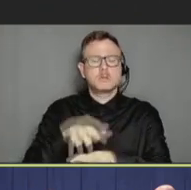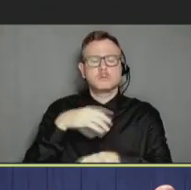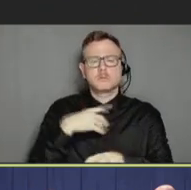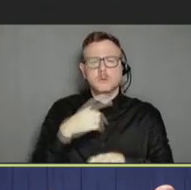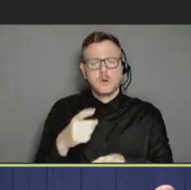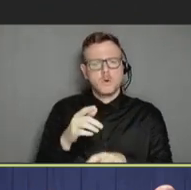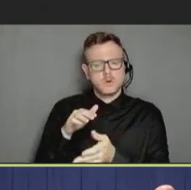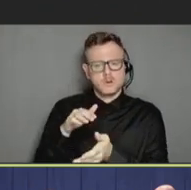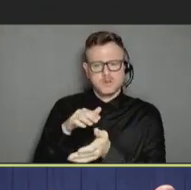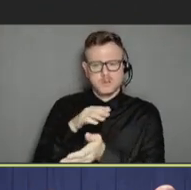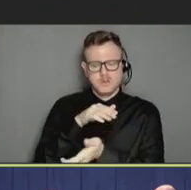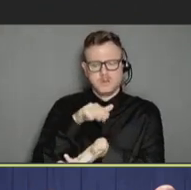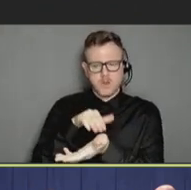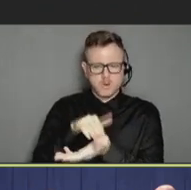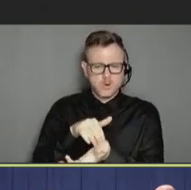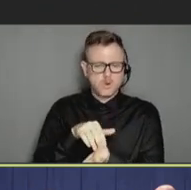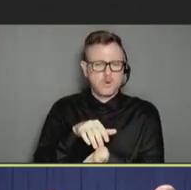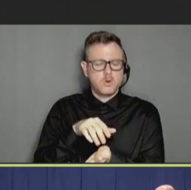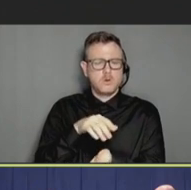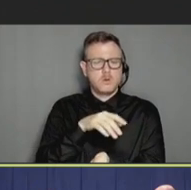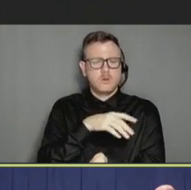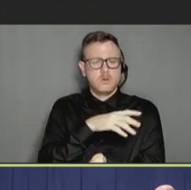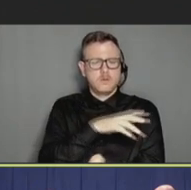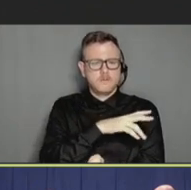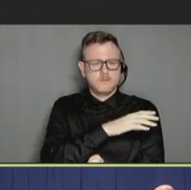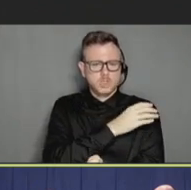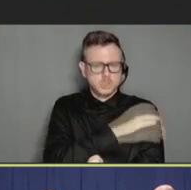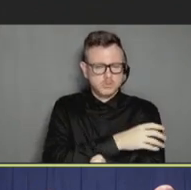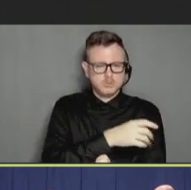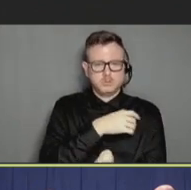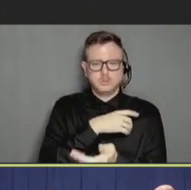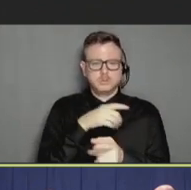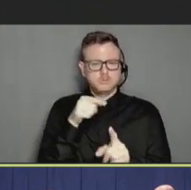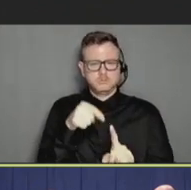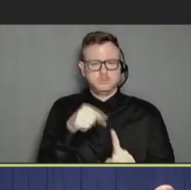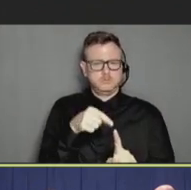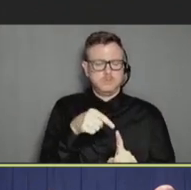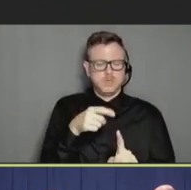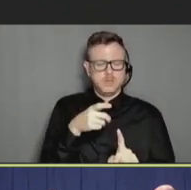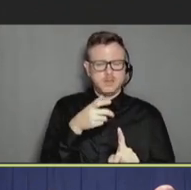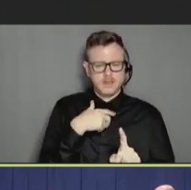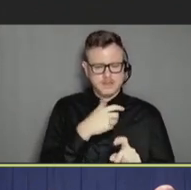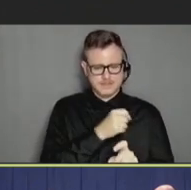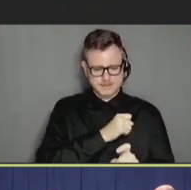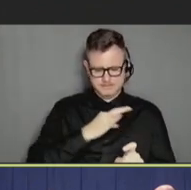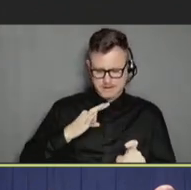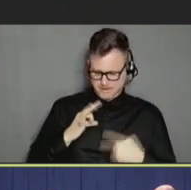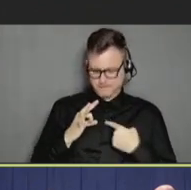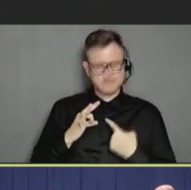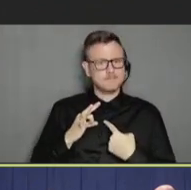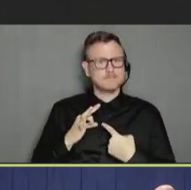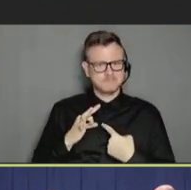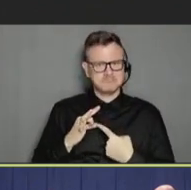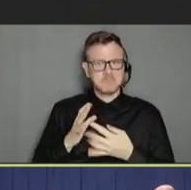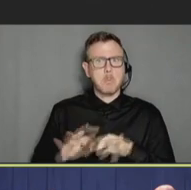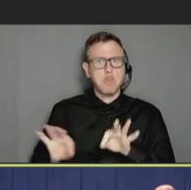it's physician or another provider, but the staff are so important. And I think having